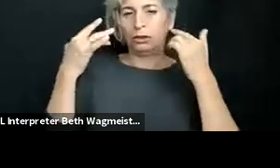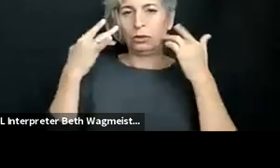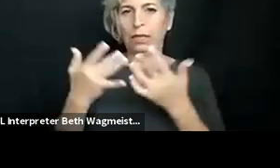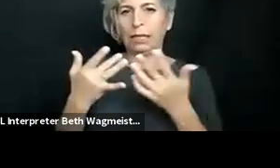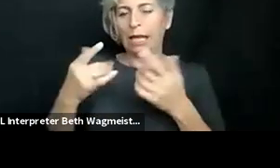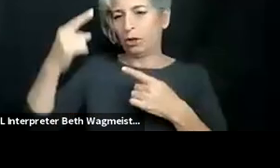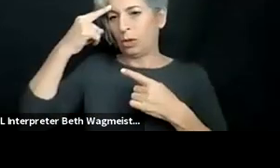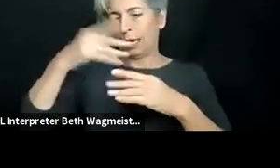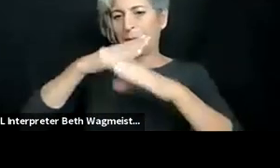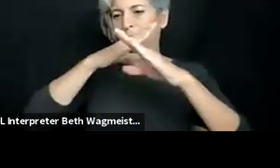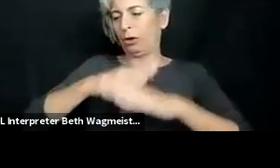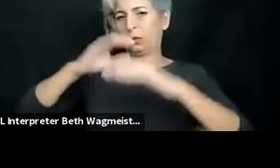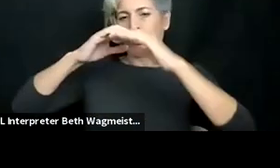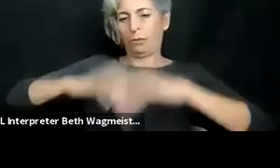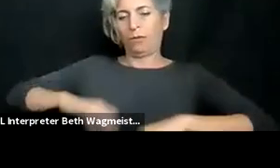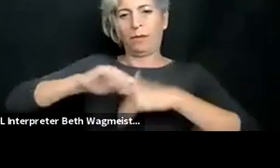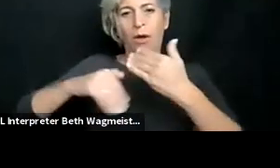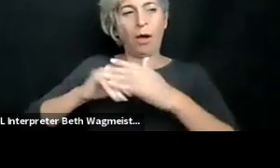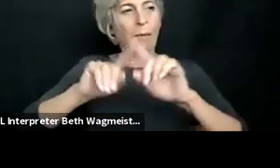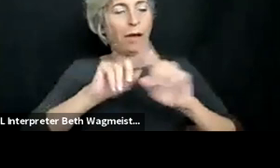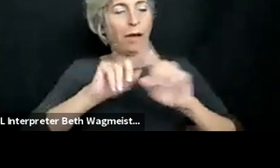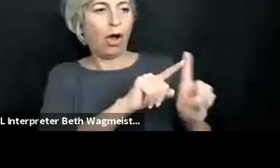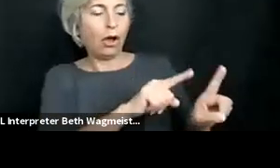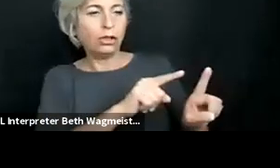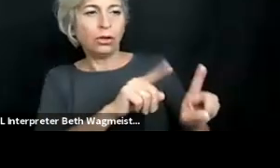educational environment, and most importantly, to move from